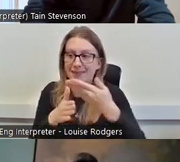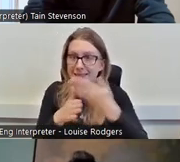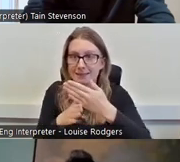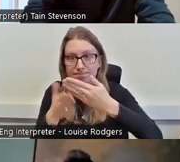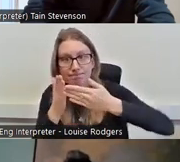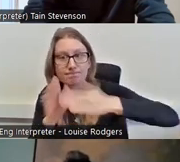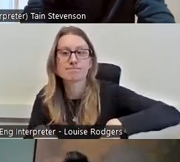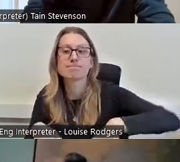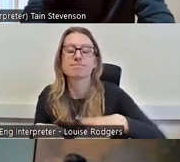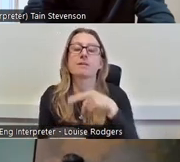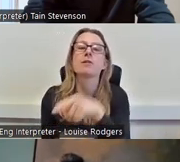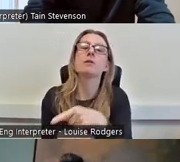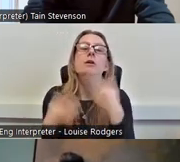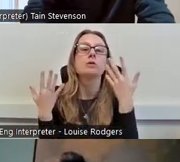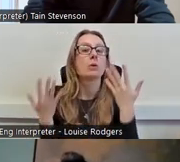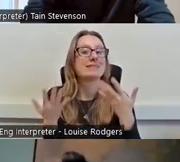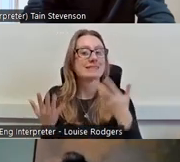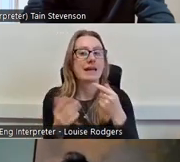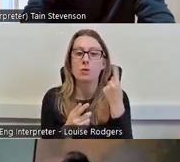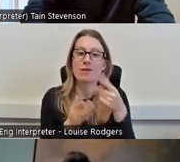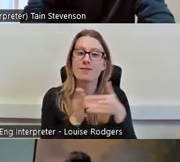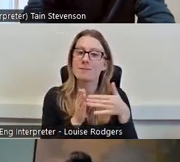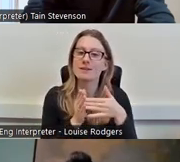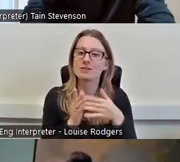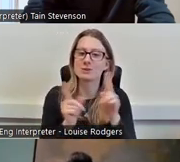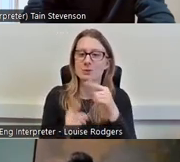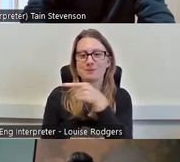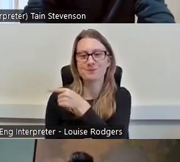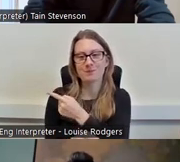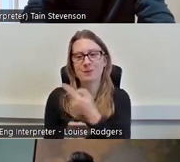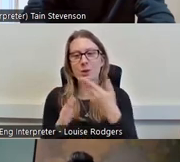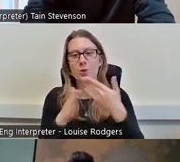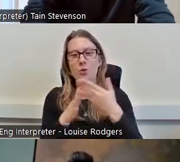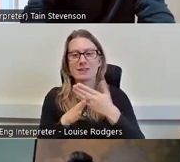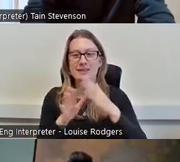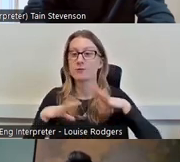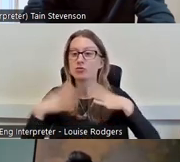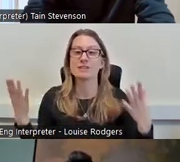So, we've taken one of the barriers, which is working for free, and what we want to